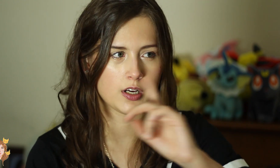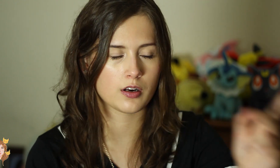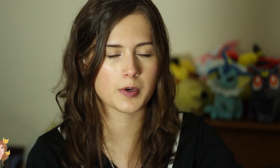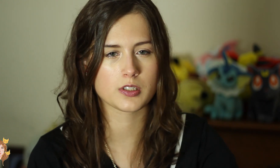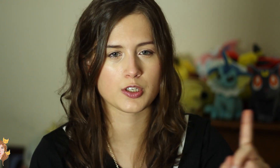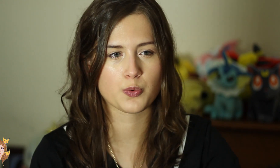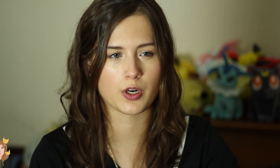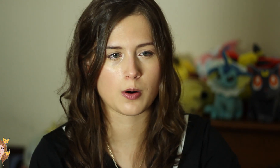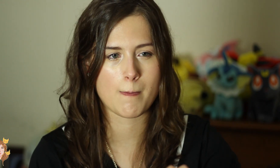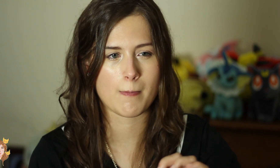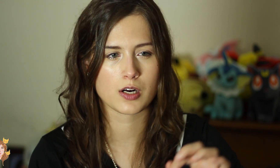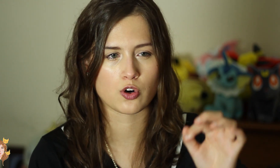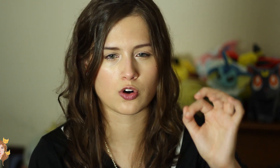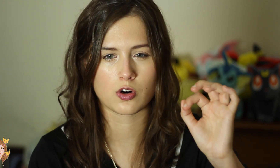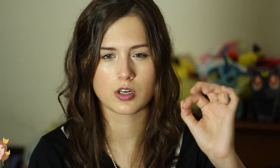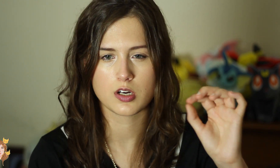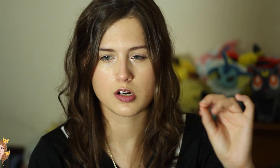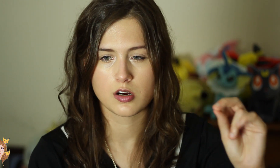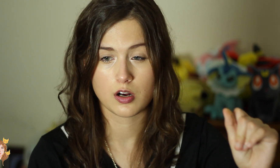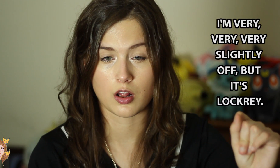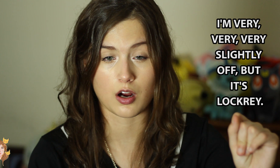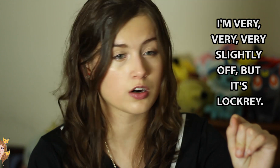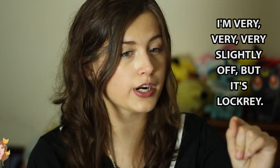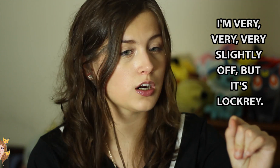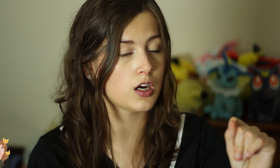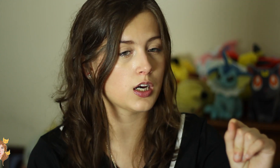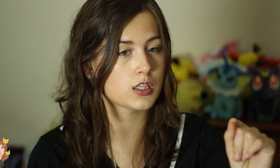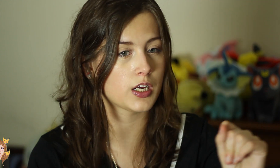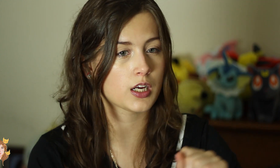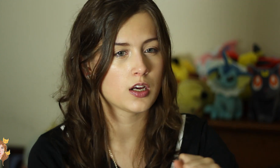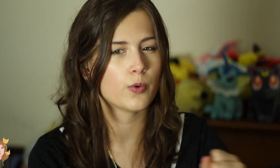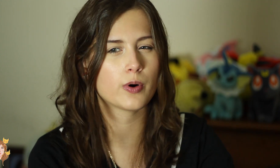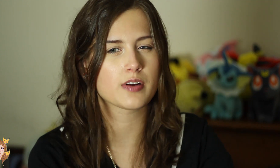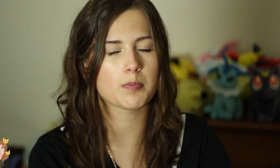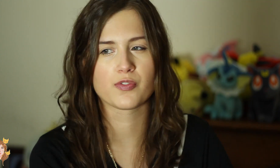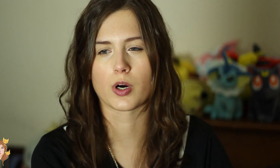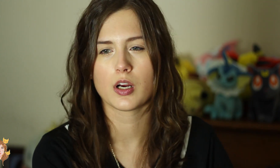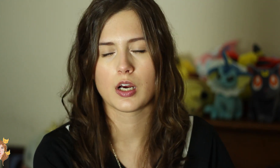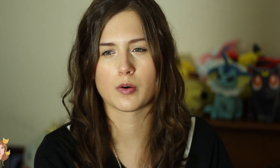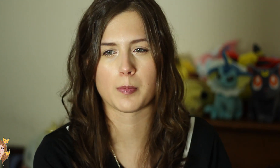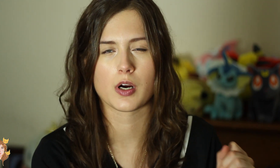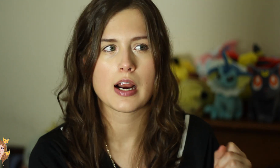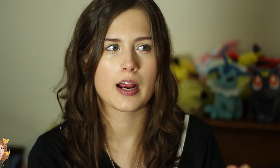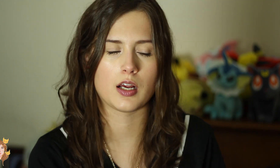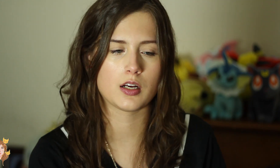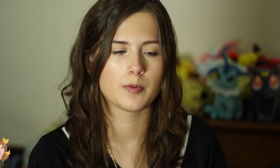Another person on Twitter, Michael Lockrey, I think. We’ve talked before, I remember, and-